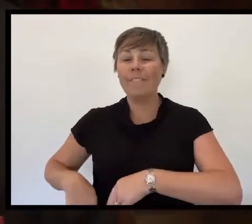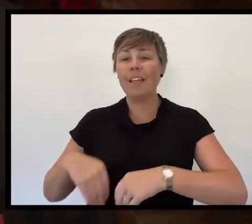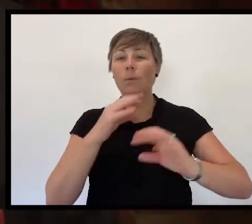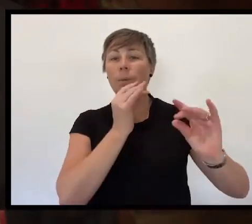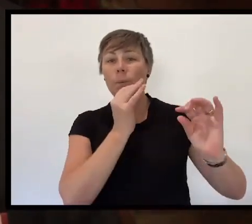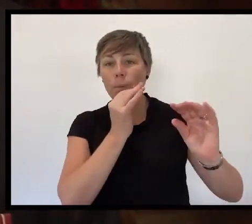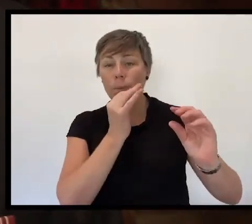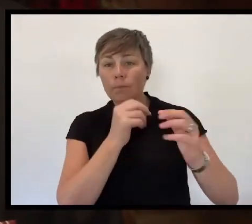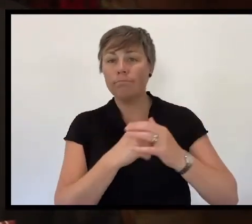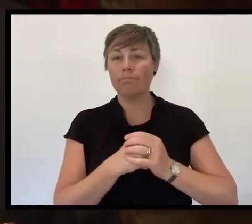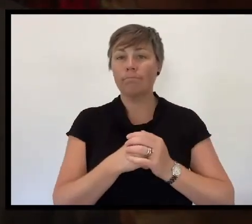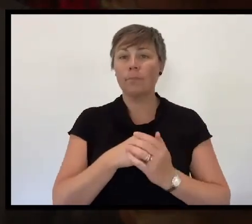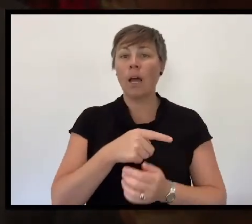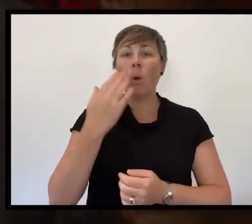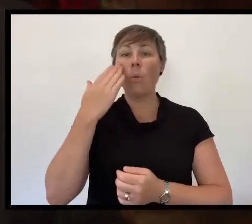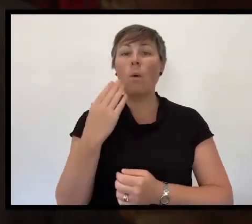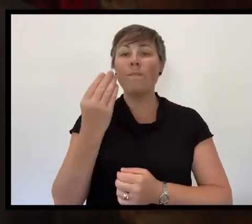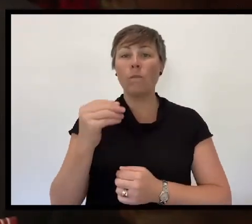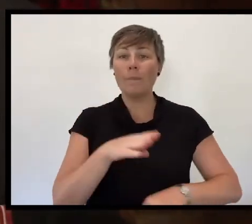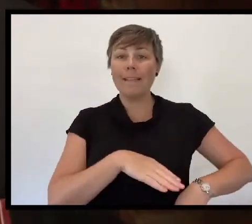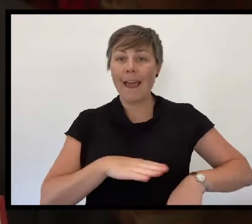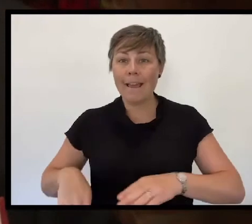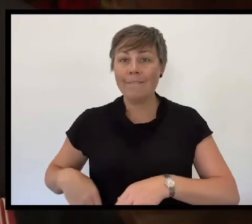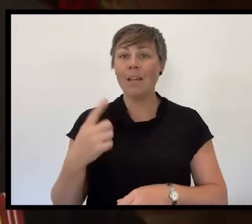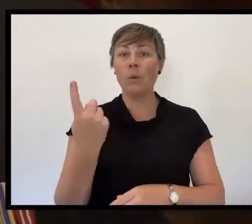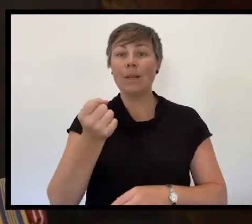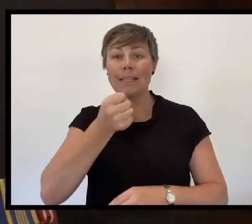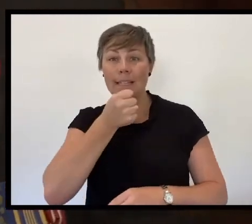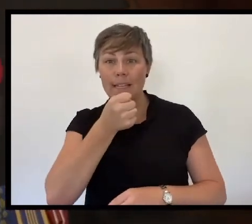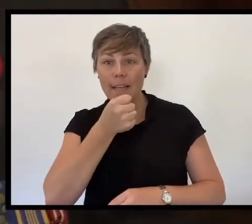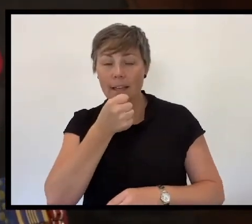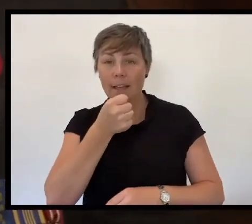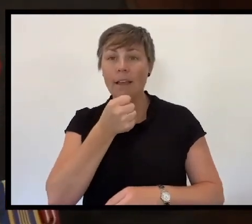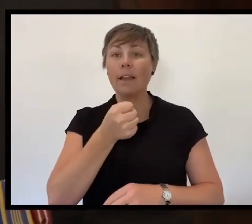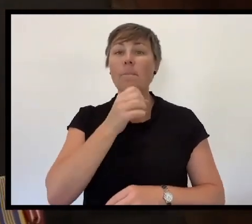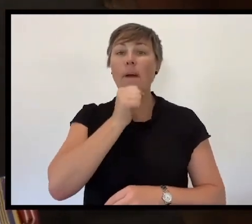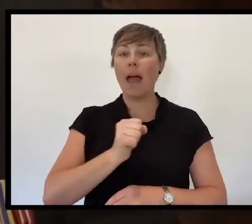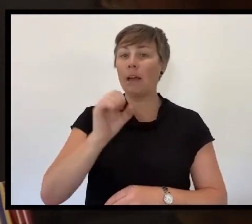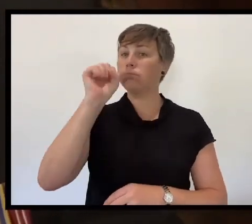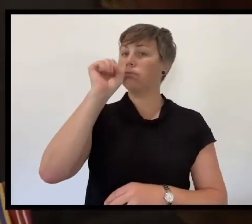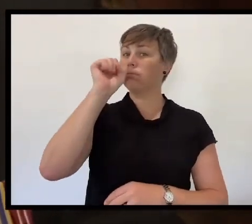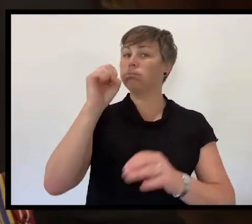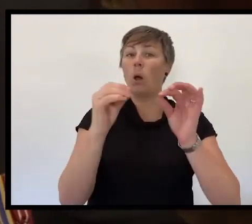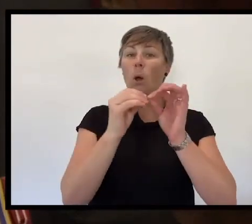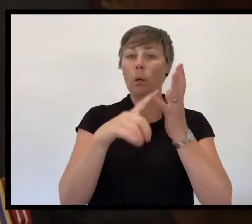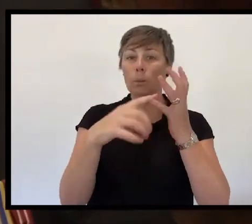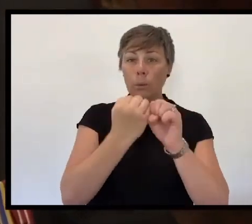We thank Leading Seaman Tracy Kennedy for her vocals, Bugler Able Seaman Luke Glasson